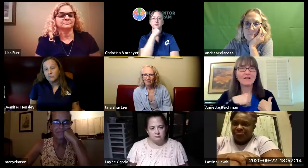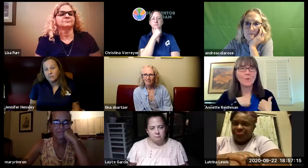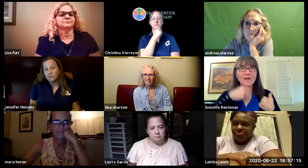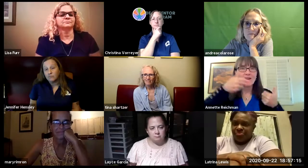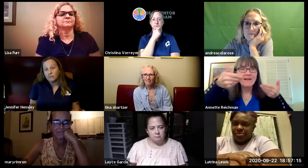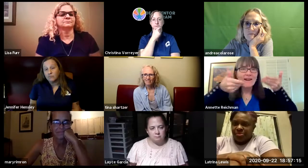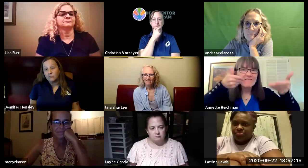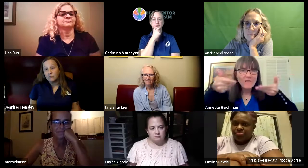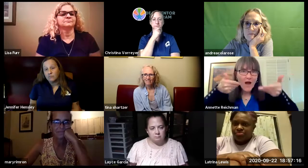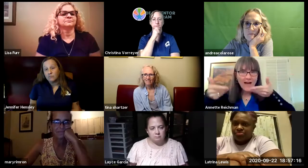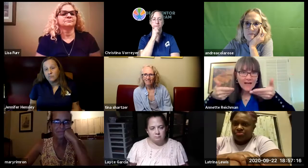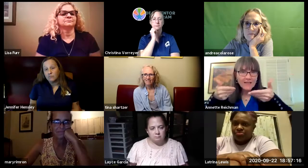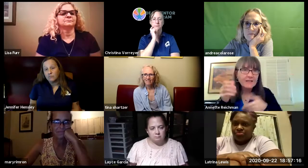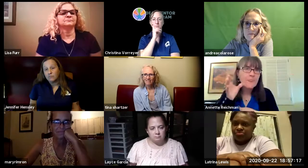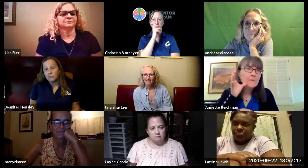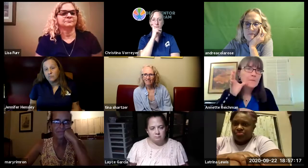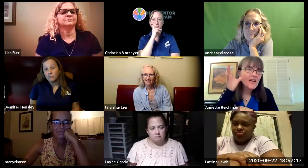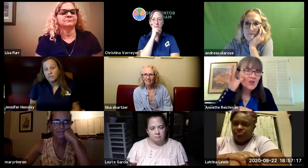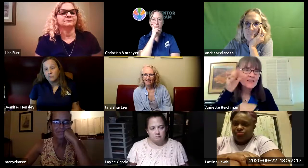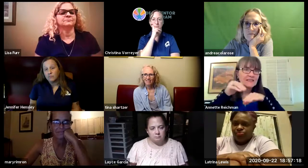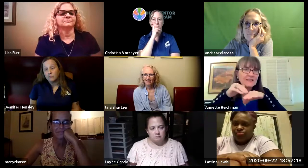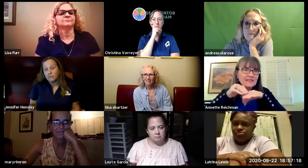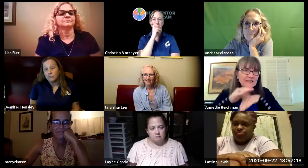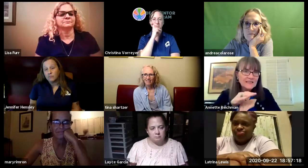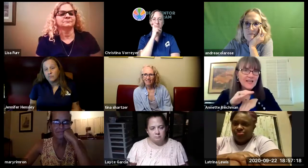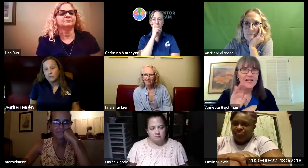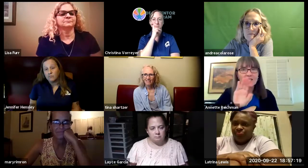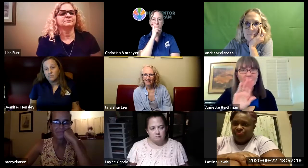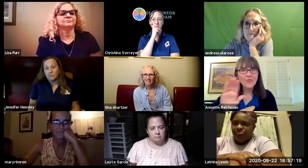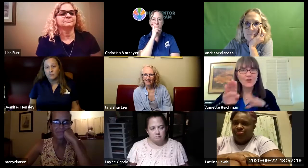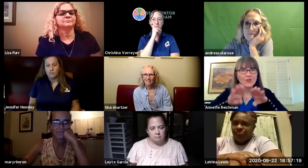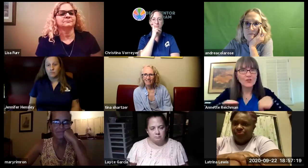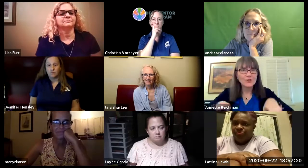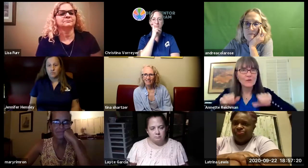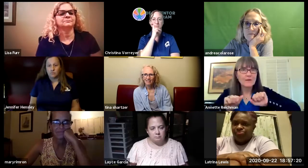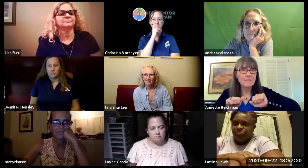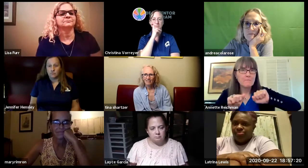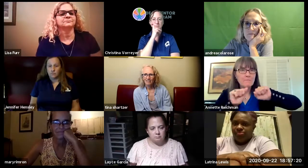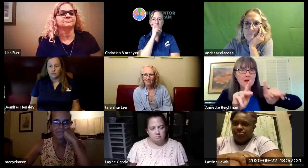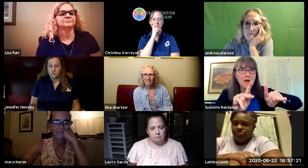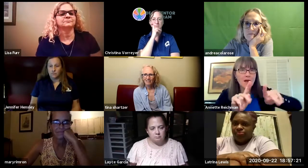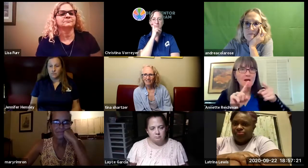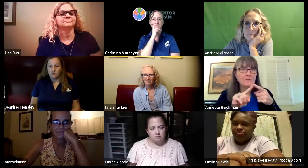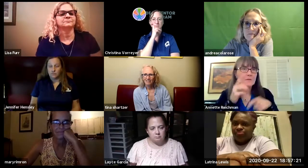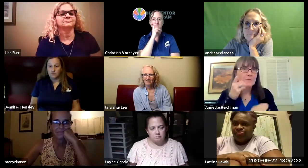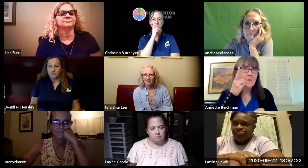at least in the fall we have had 40. this fall we